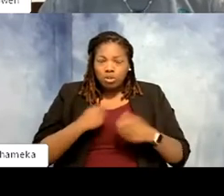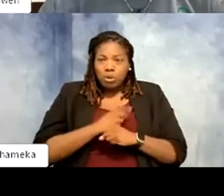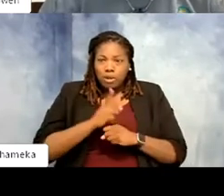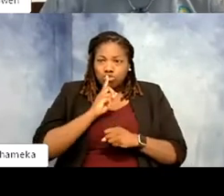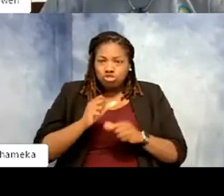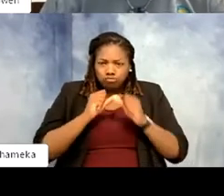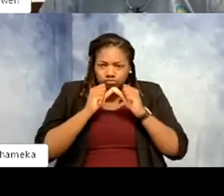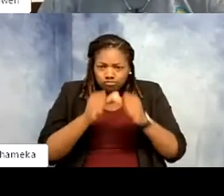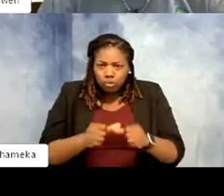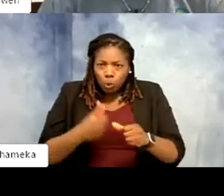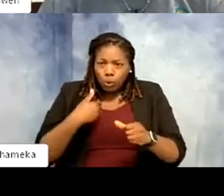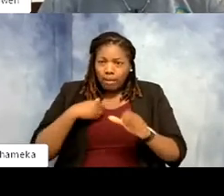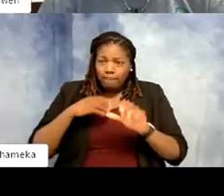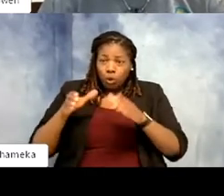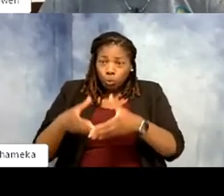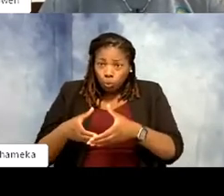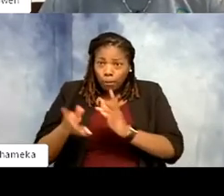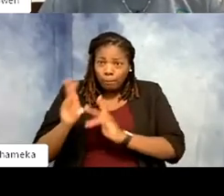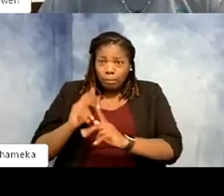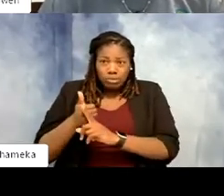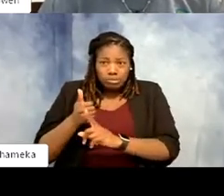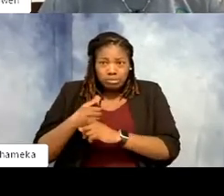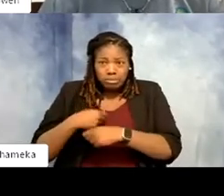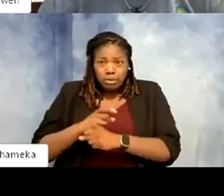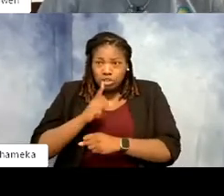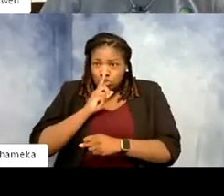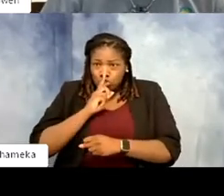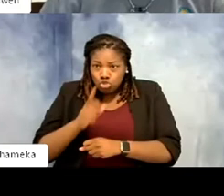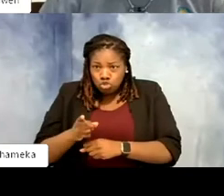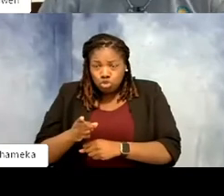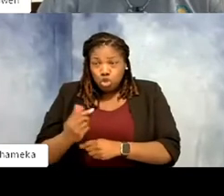committee we have people that make sure that we're doing it. Because you love them that still doesn't